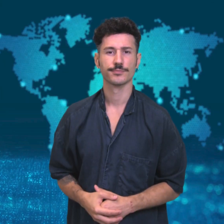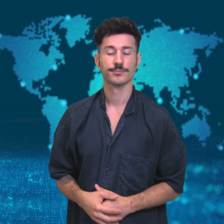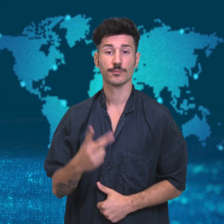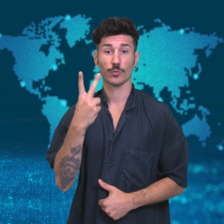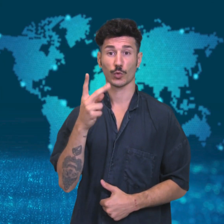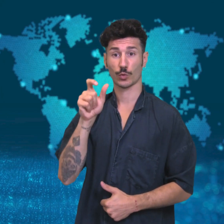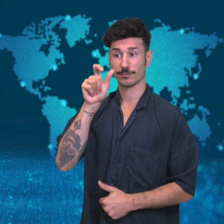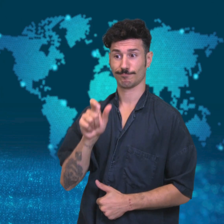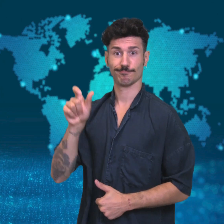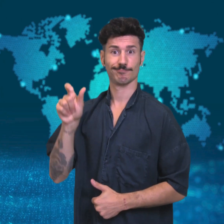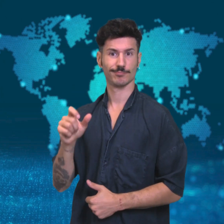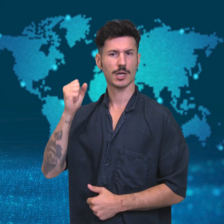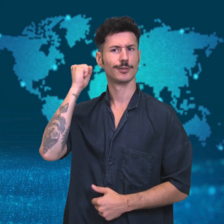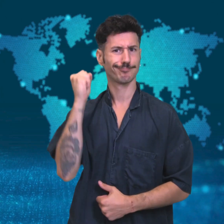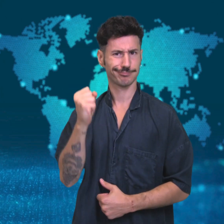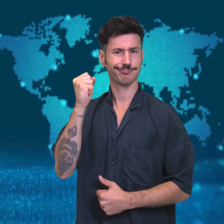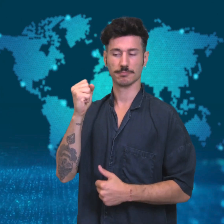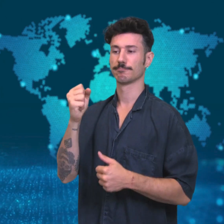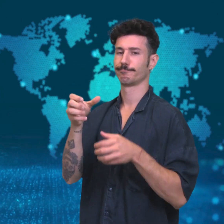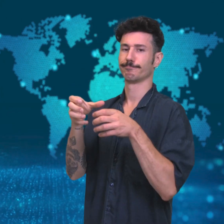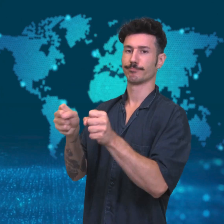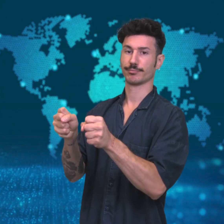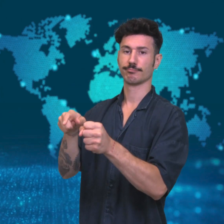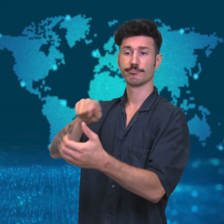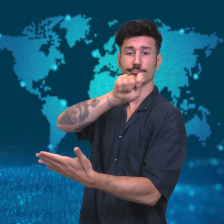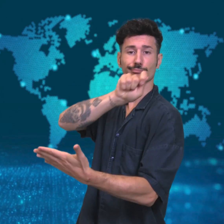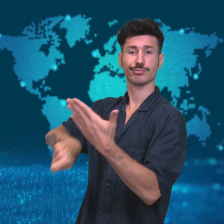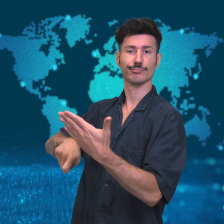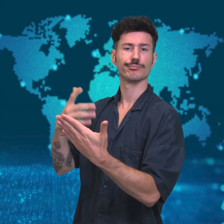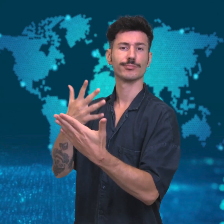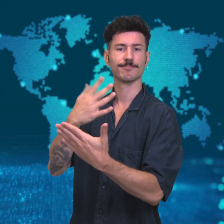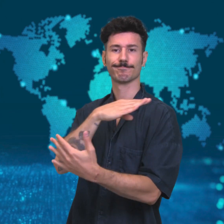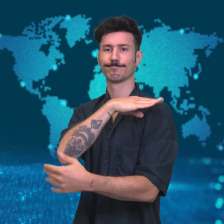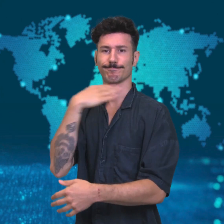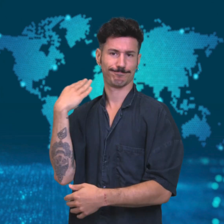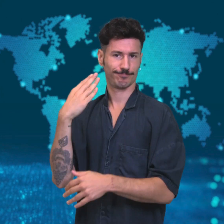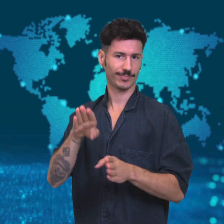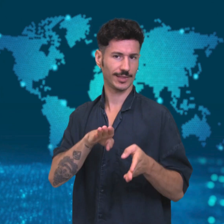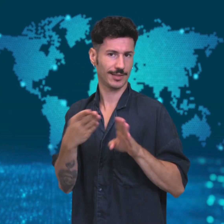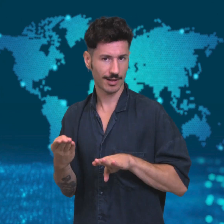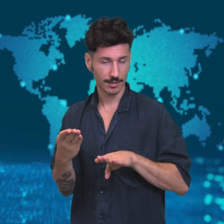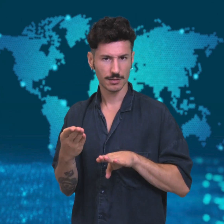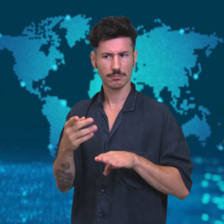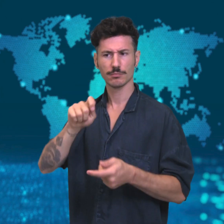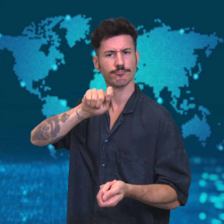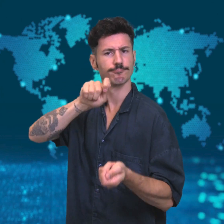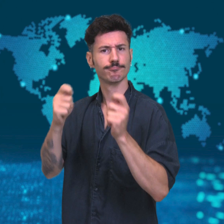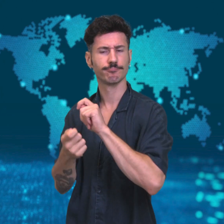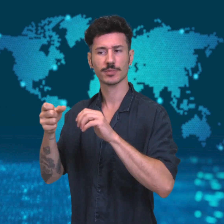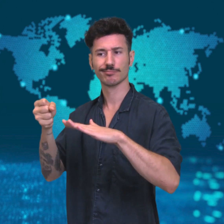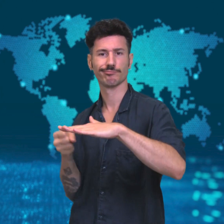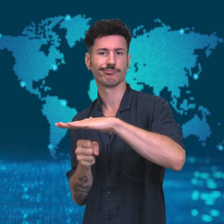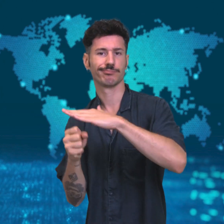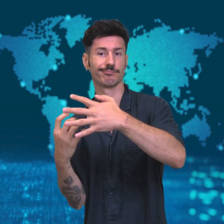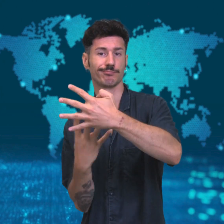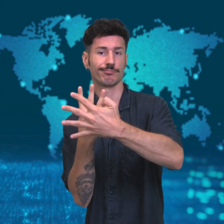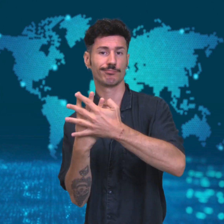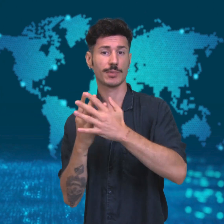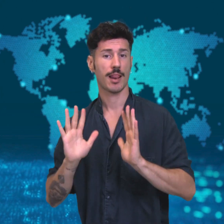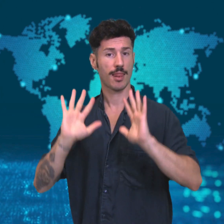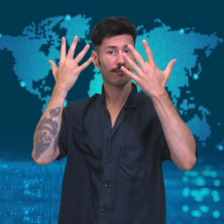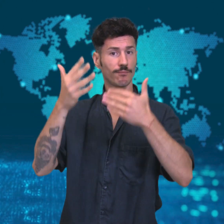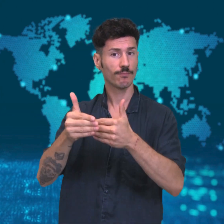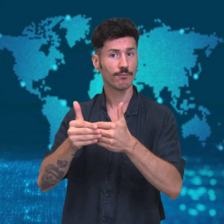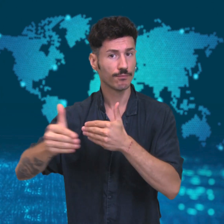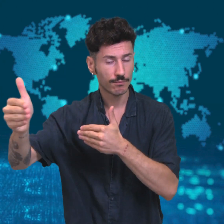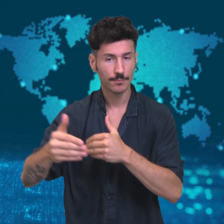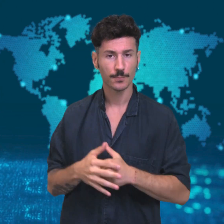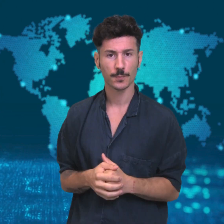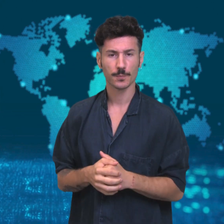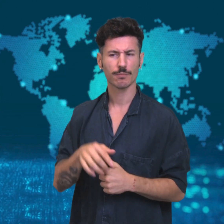[Alessio]: Two murderers sentenced to death row will serve life sentences instead.